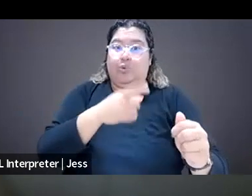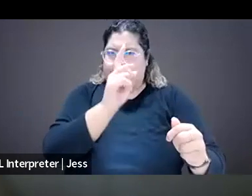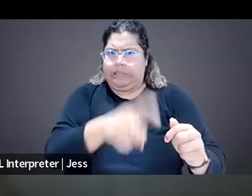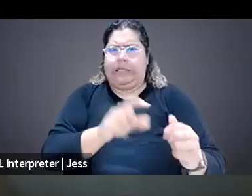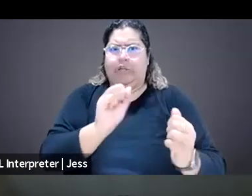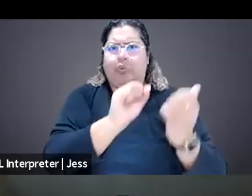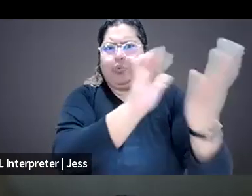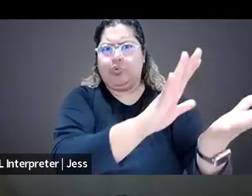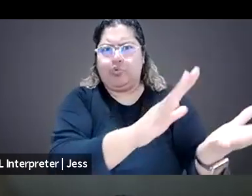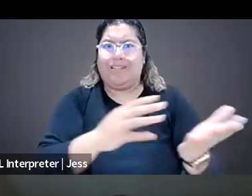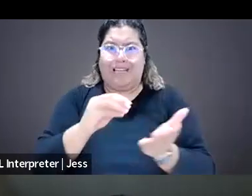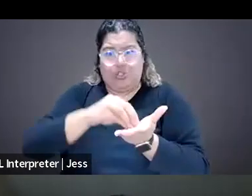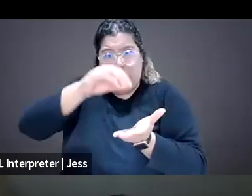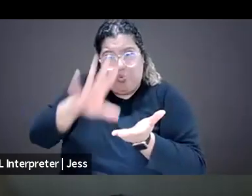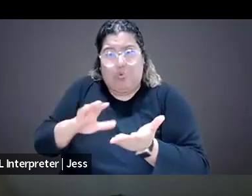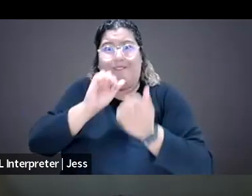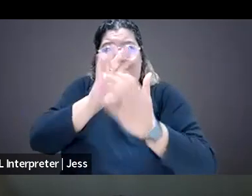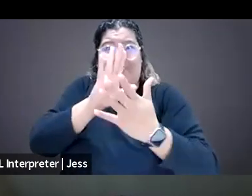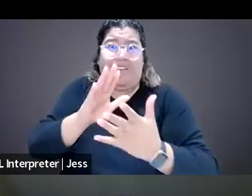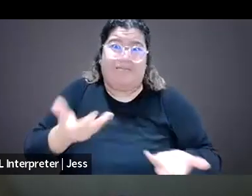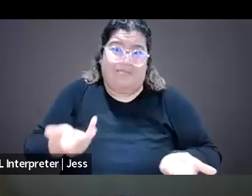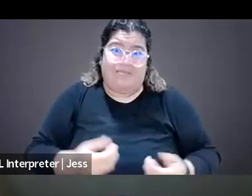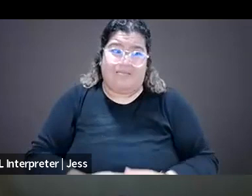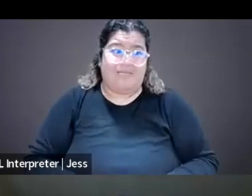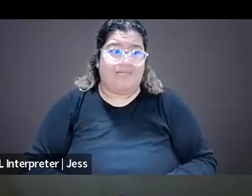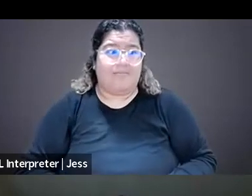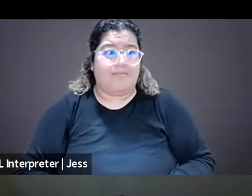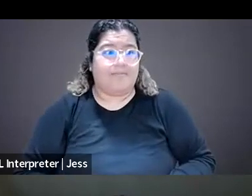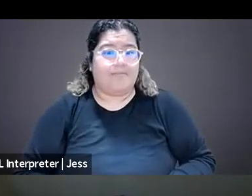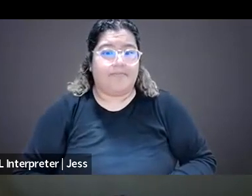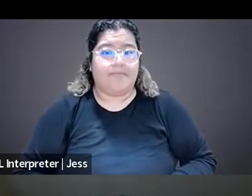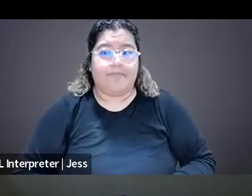Thank you so much, everyone. So I wanna avoid the kind of like trauma porn phenomenon